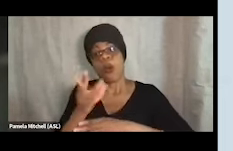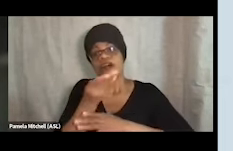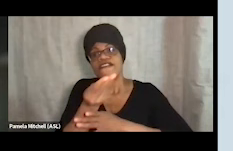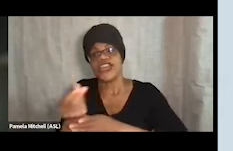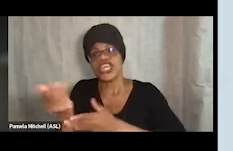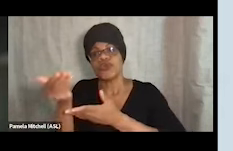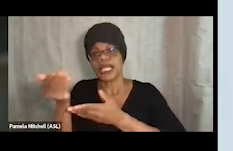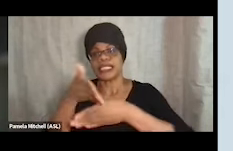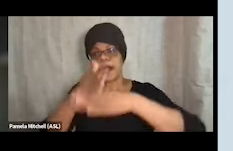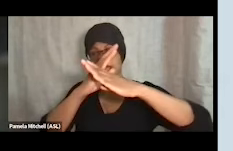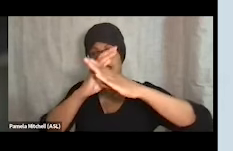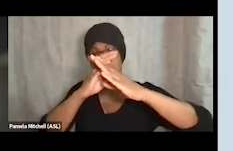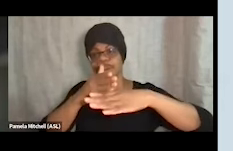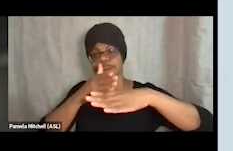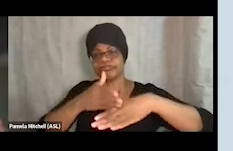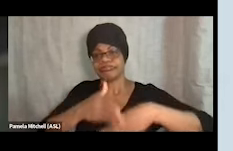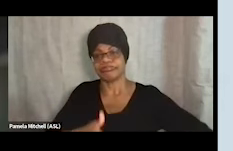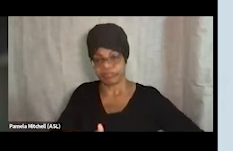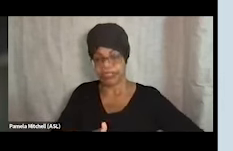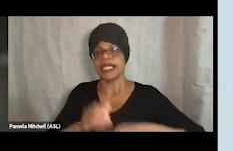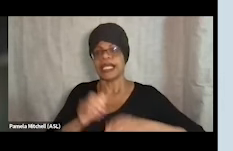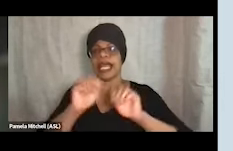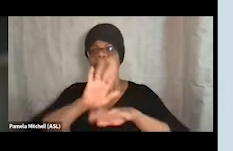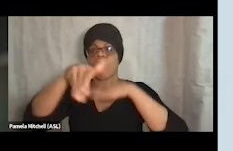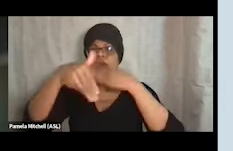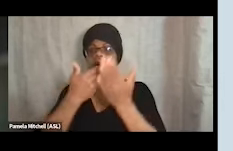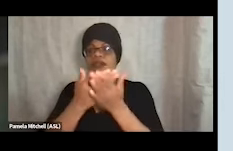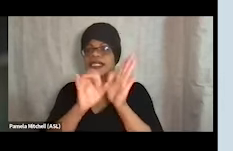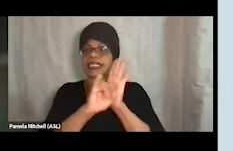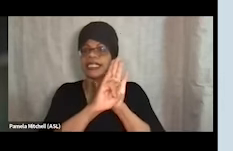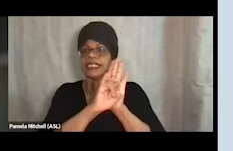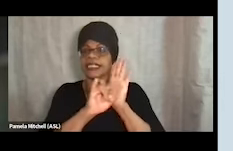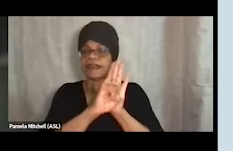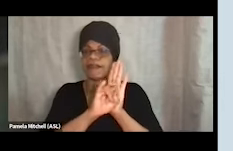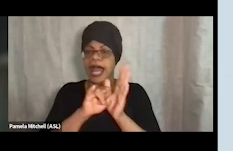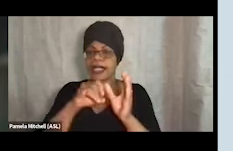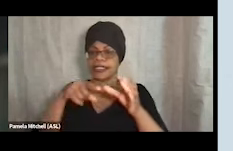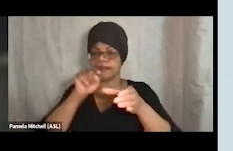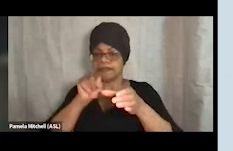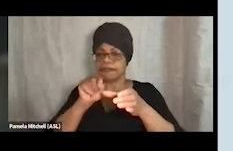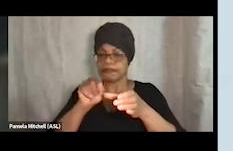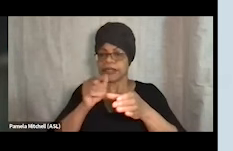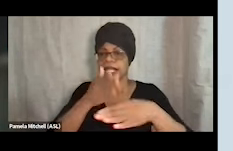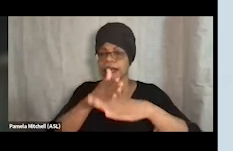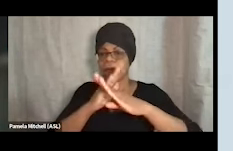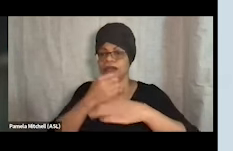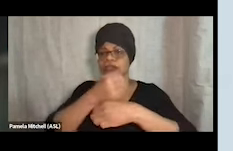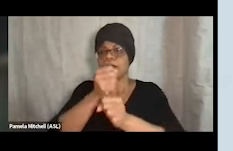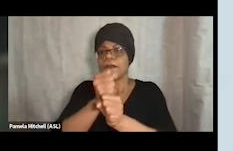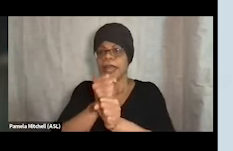that you've identified, and all of that is within the realm of being low barrier and is a wonderful step towards making shelter more accessible to people.